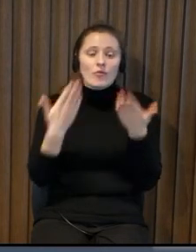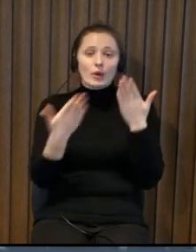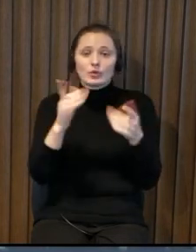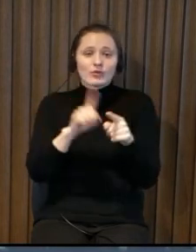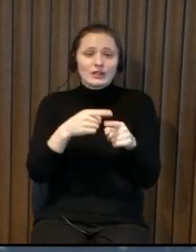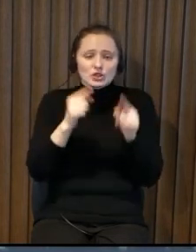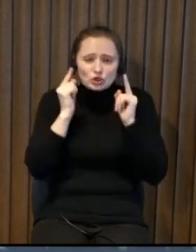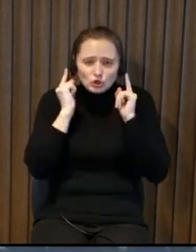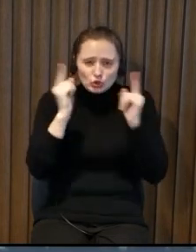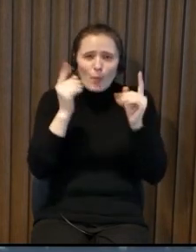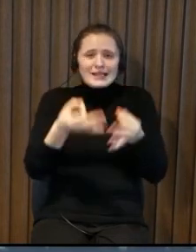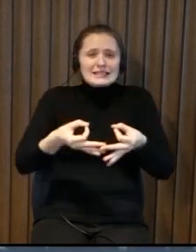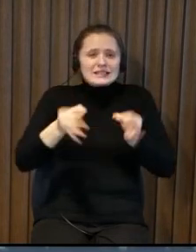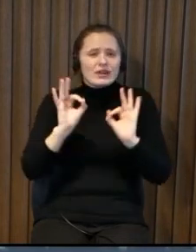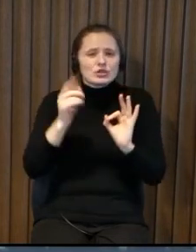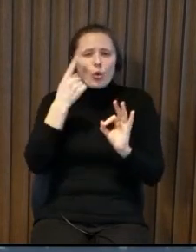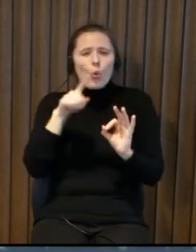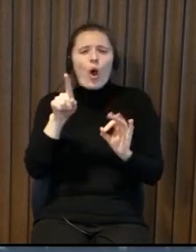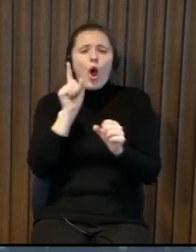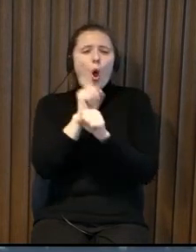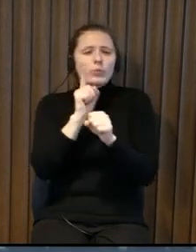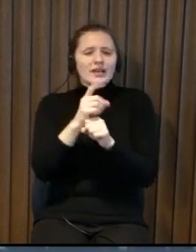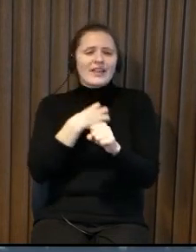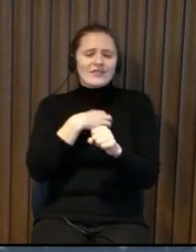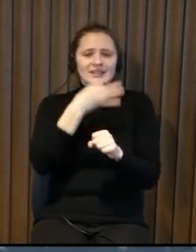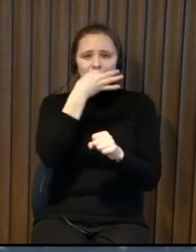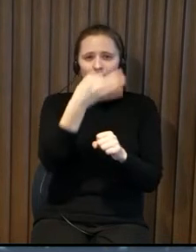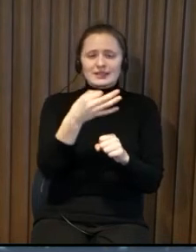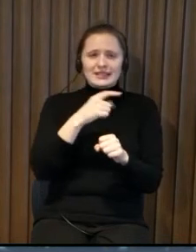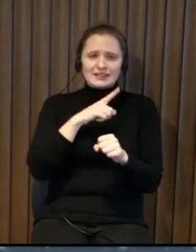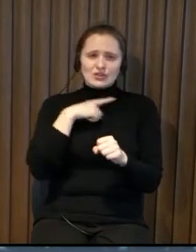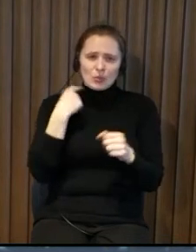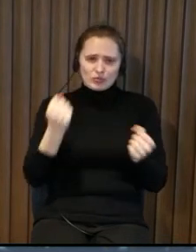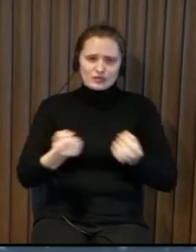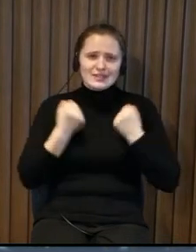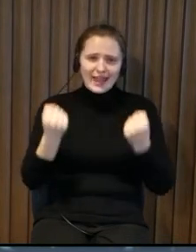people with disabilities on the streets in comparison with other countries so you this